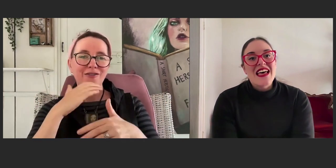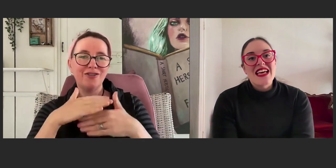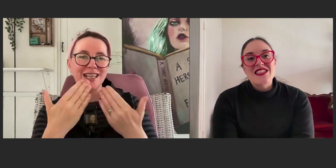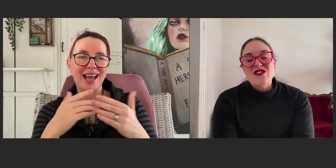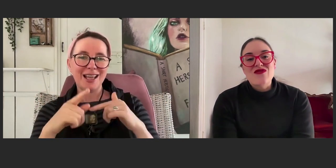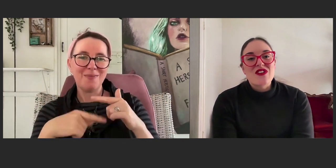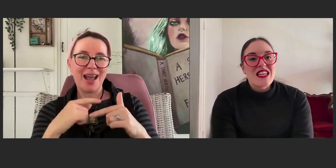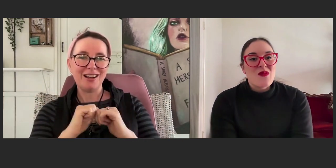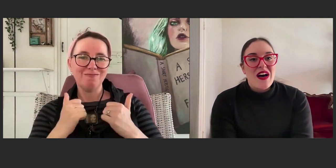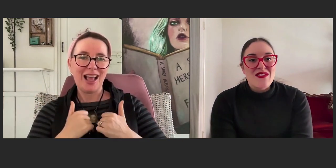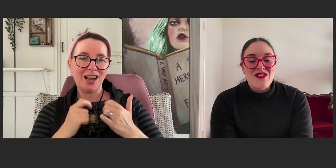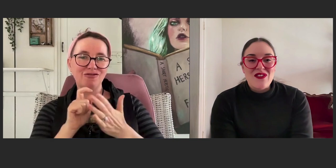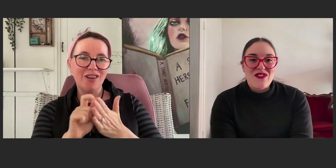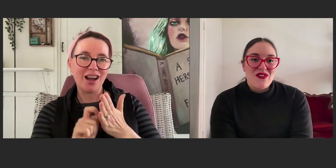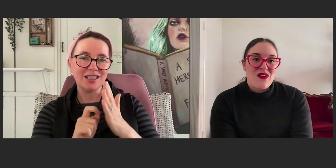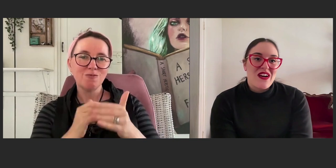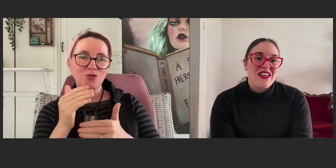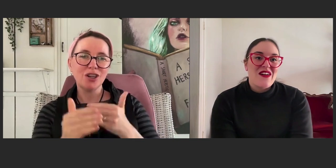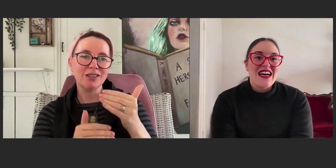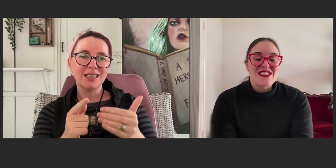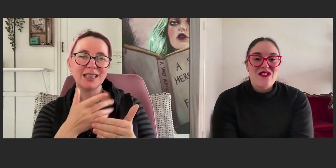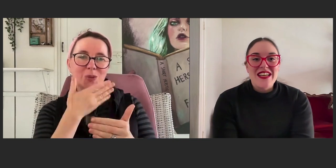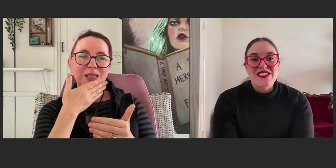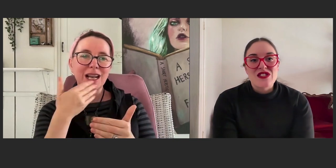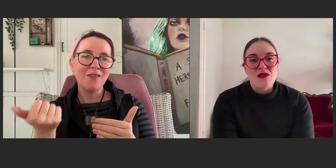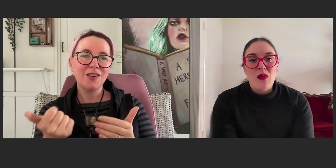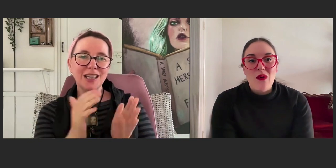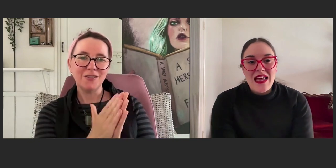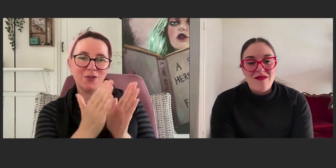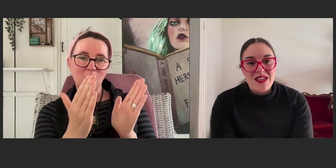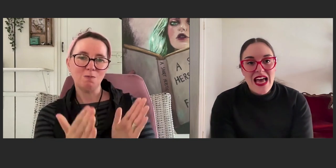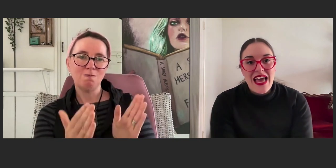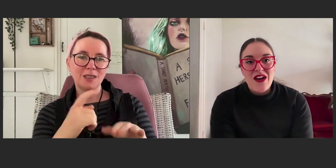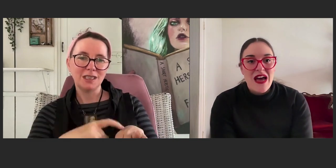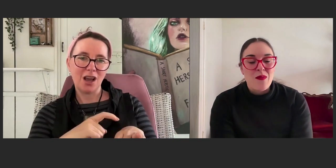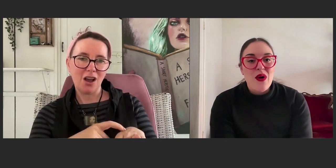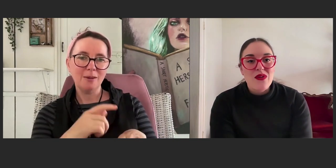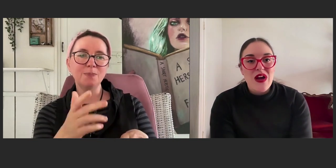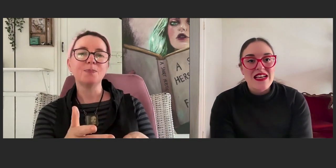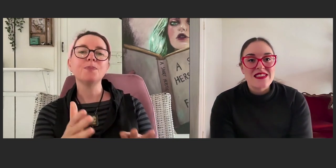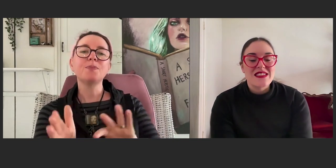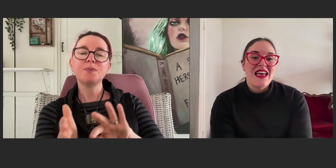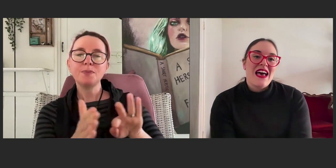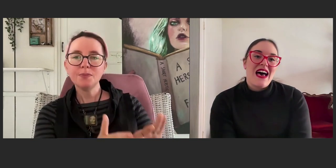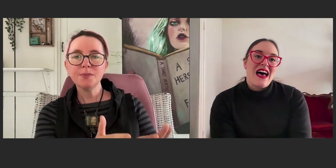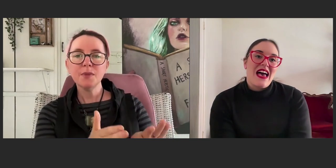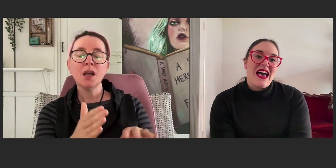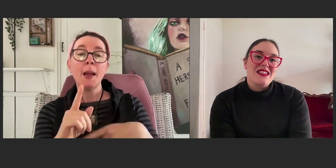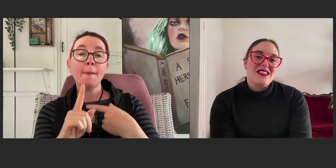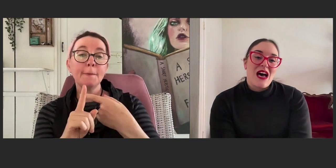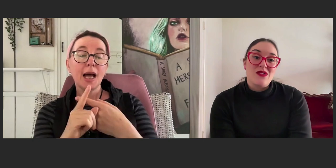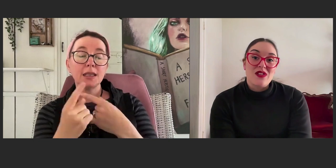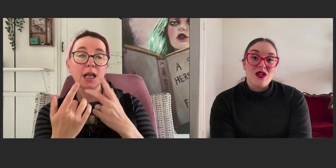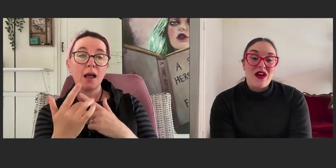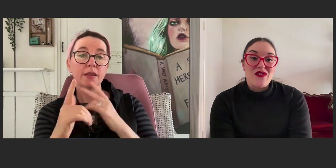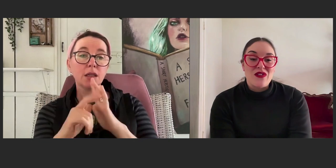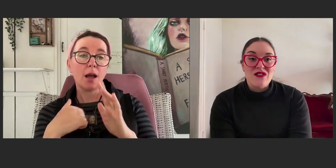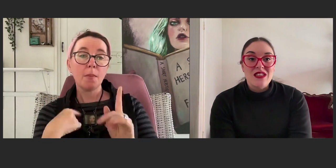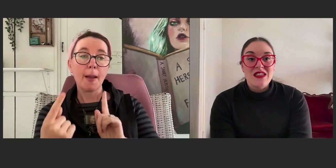and that's really wonderful for us writers to report every day on our progress. And that was really wonderful.